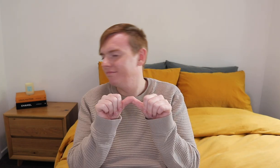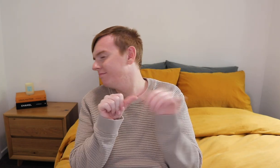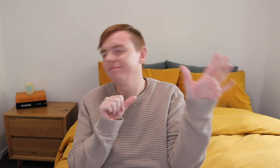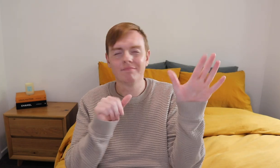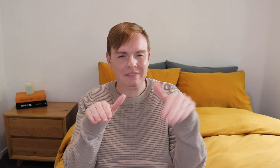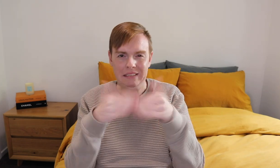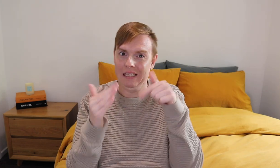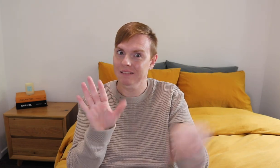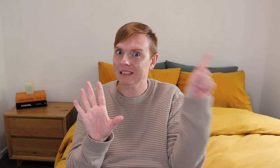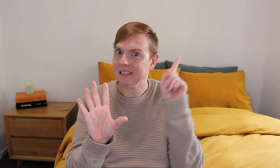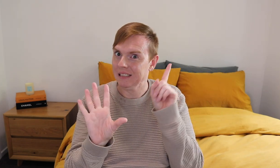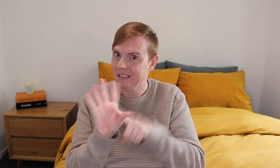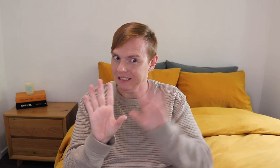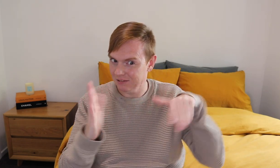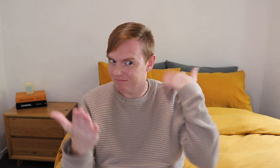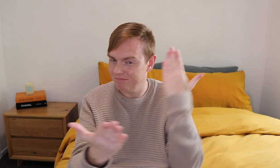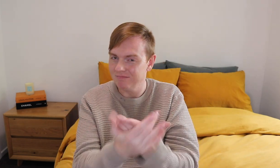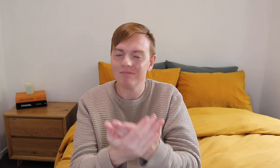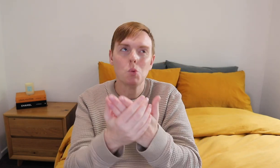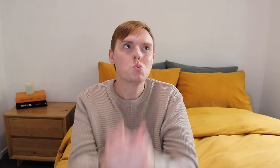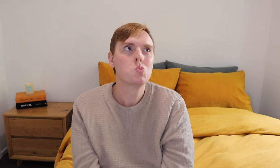Q: What is the best year this year so far?